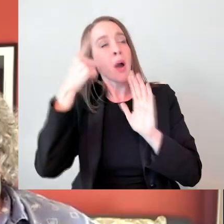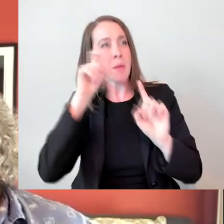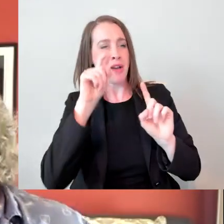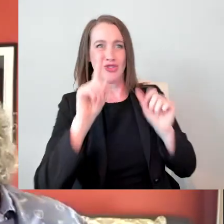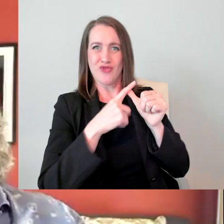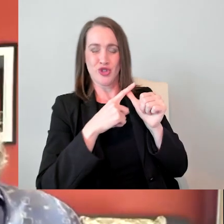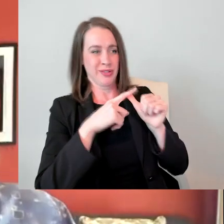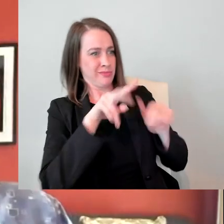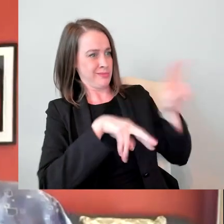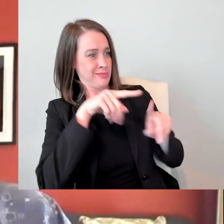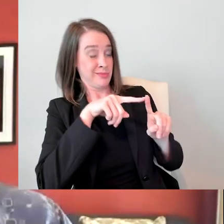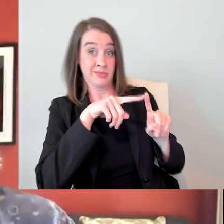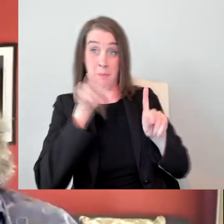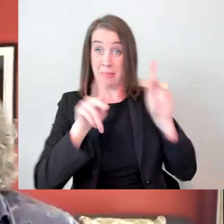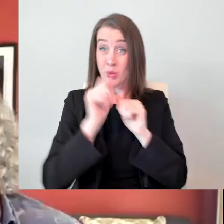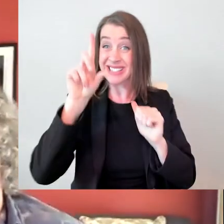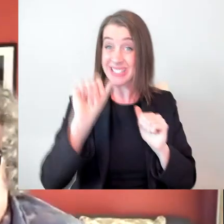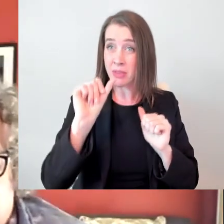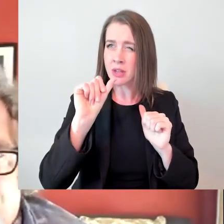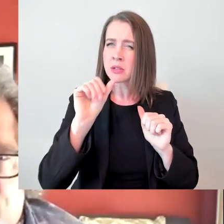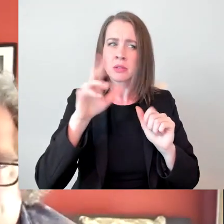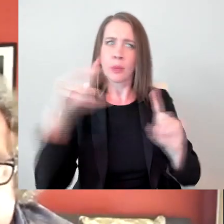to not only hire people behind the scenes